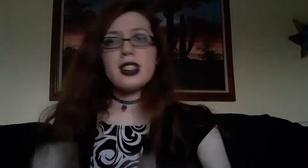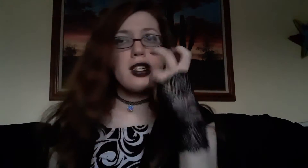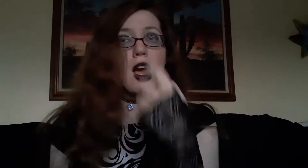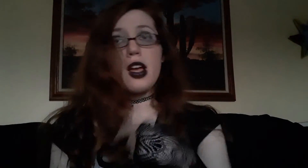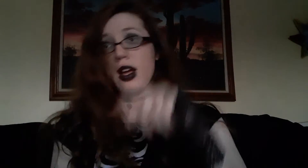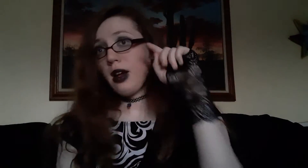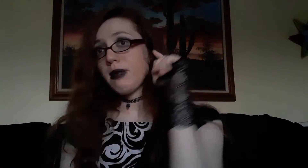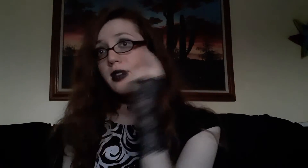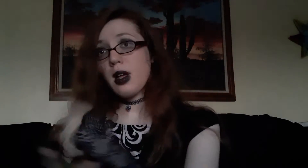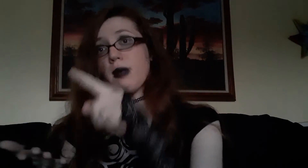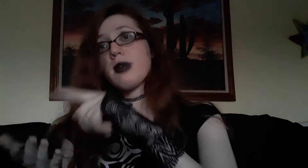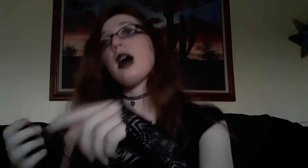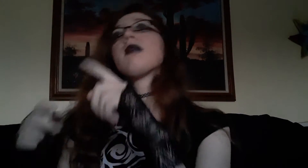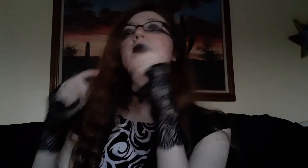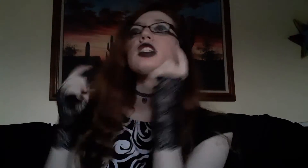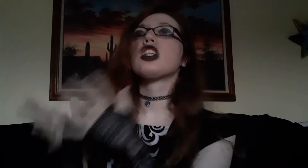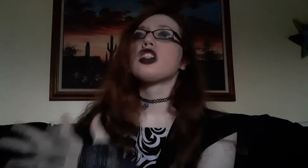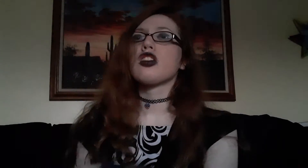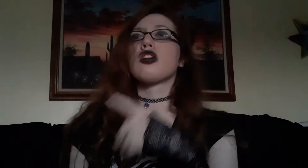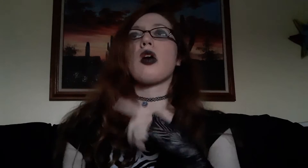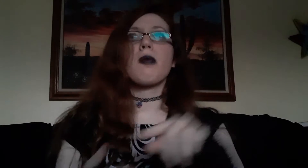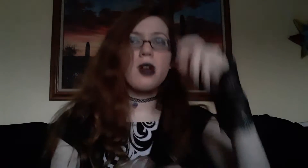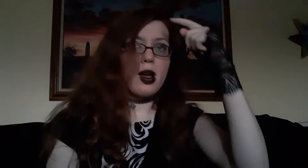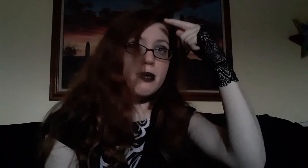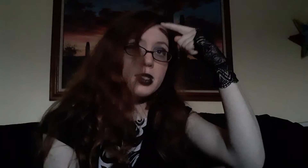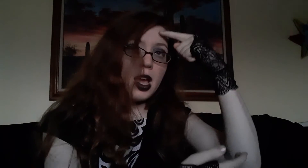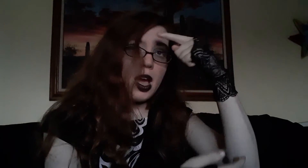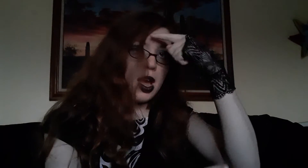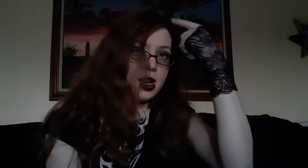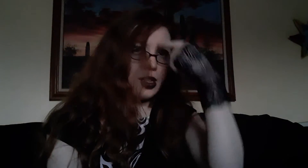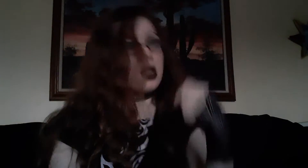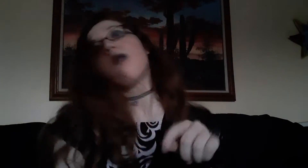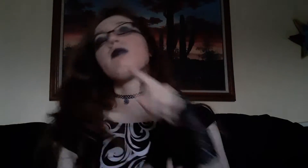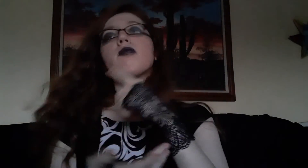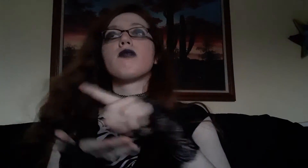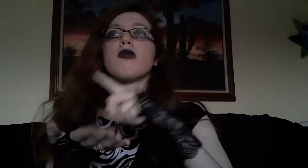I SOMETIMES SINNER SOMETIMES SAINT. Chorus...